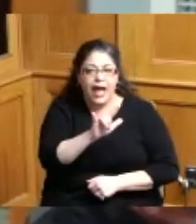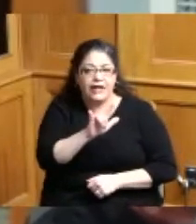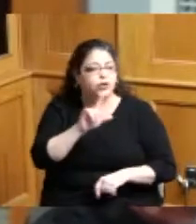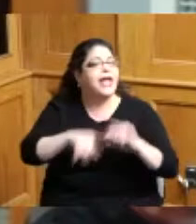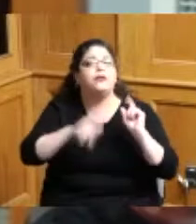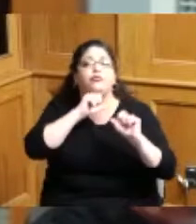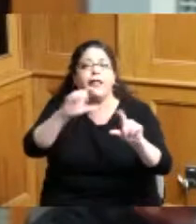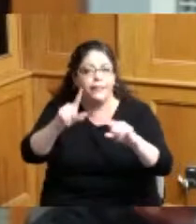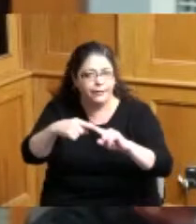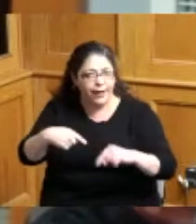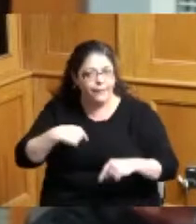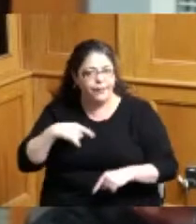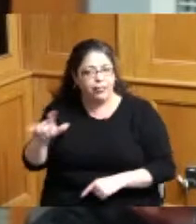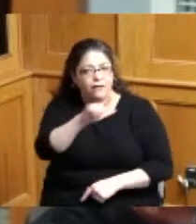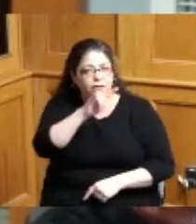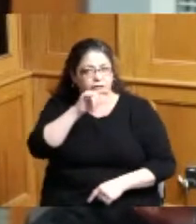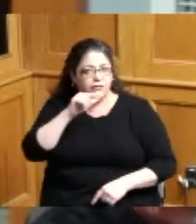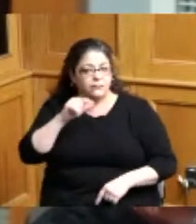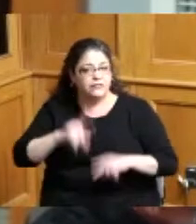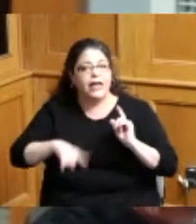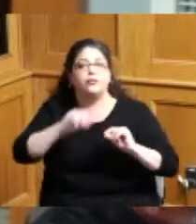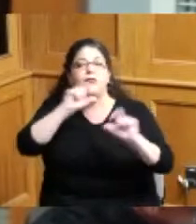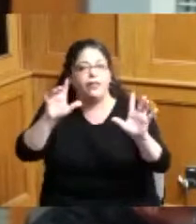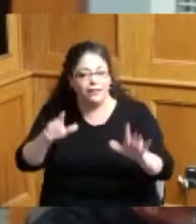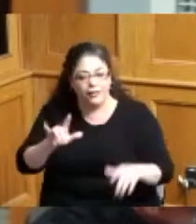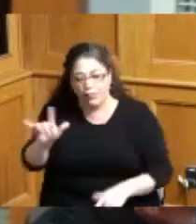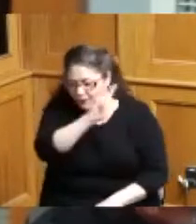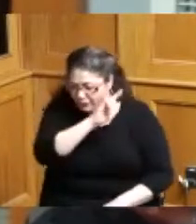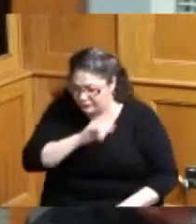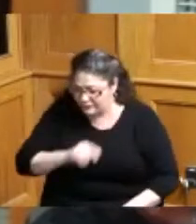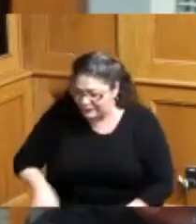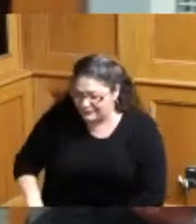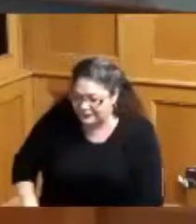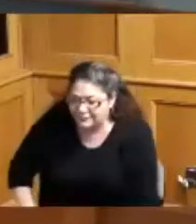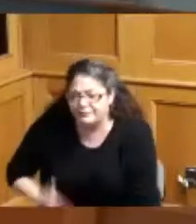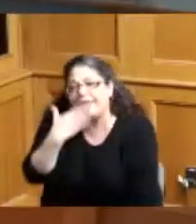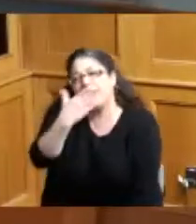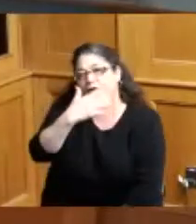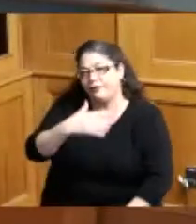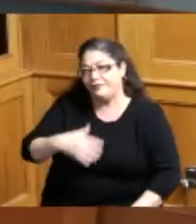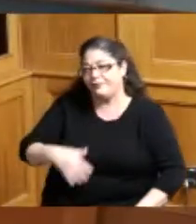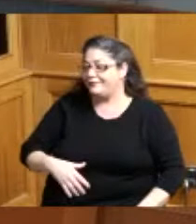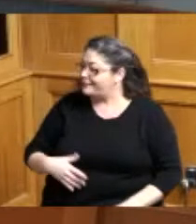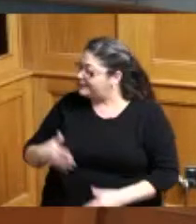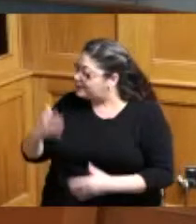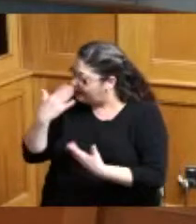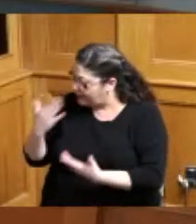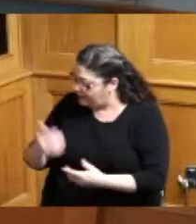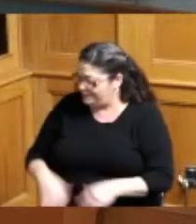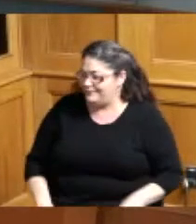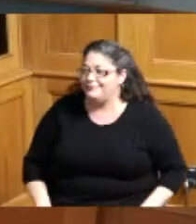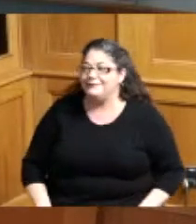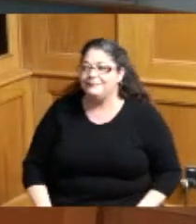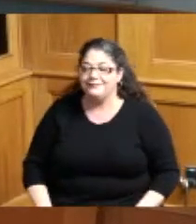it y'all can't do nothing about it here all right I love y'all thank you thank you we're gonna move